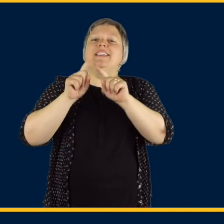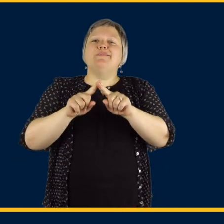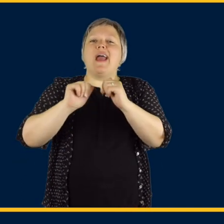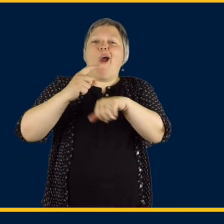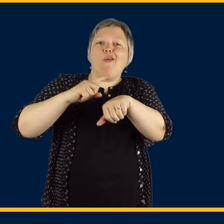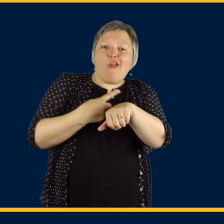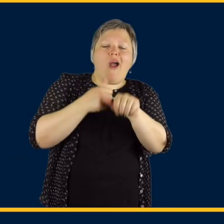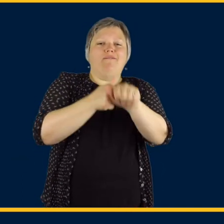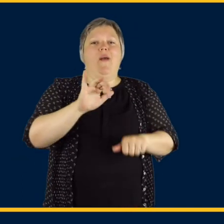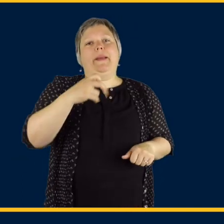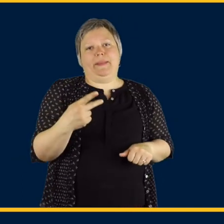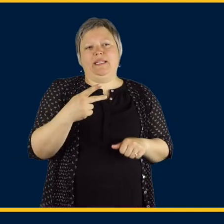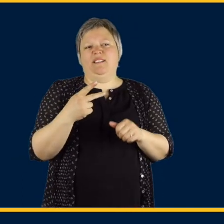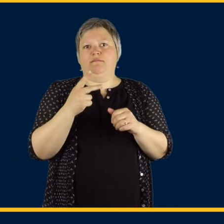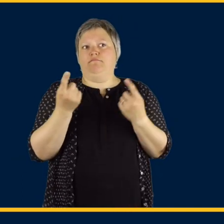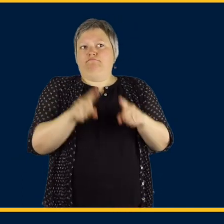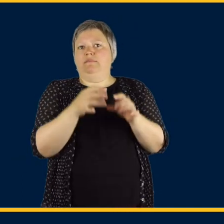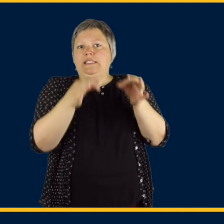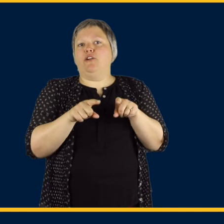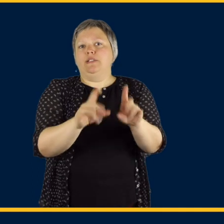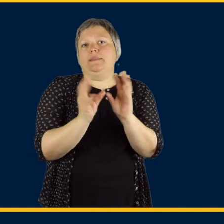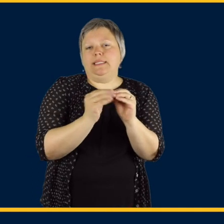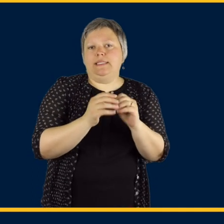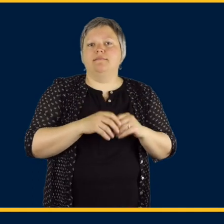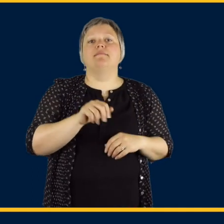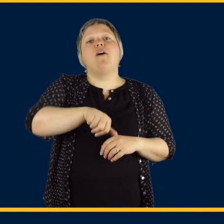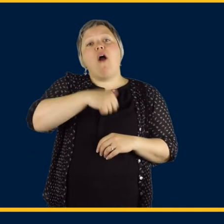This is discussed annually at your child's IEP meeting.